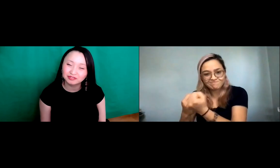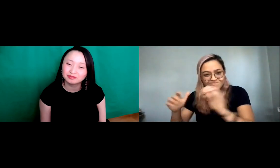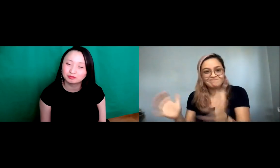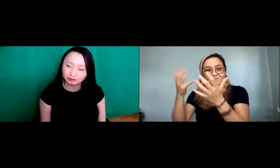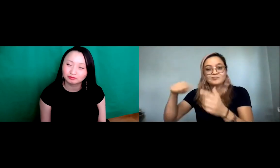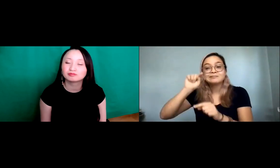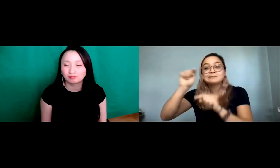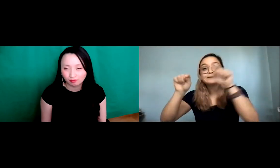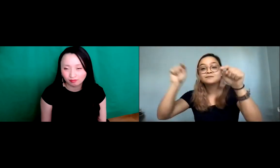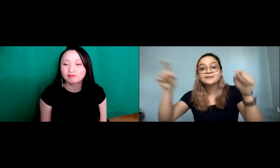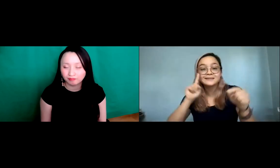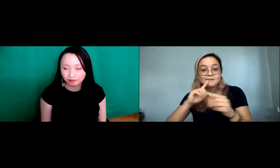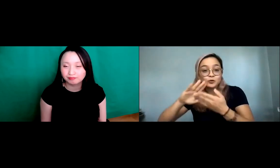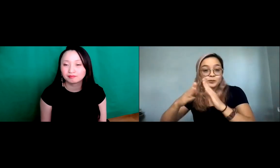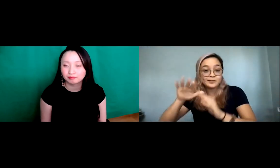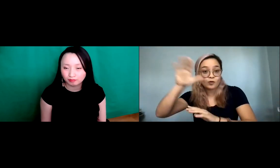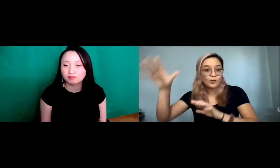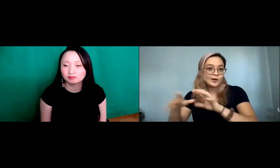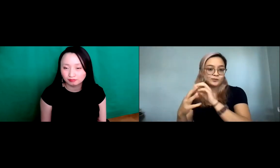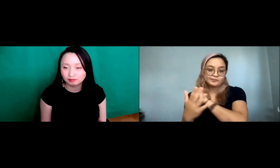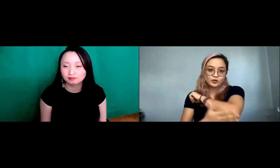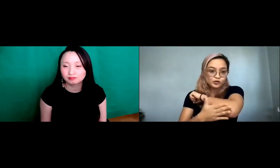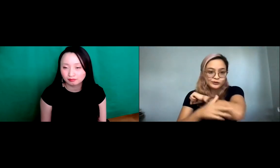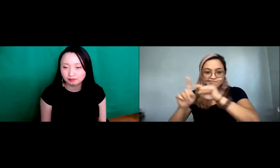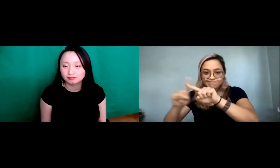of those roles is because I want to support you know the international communities that